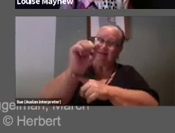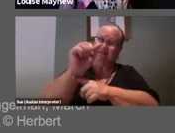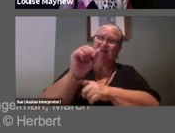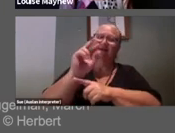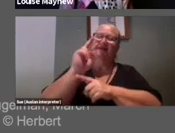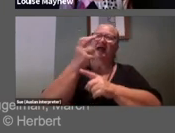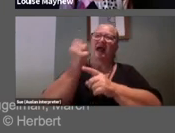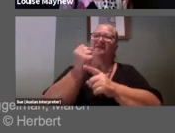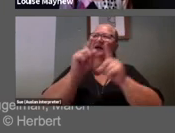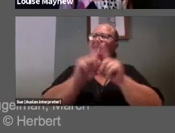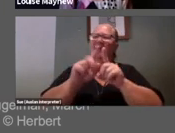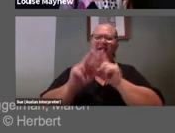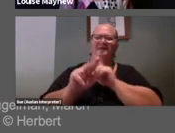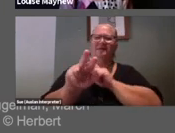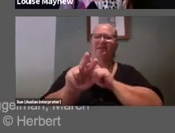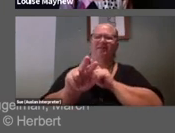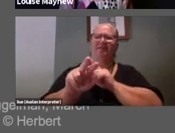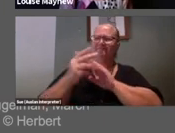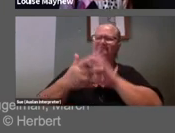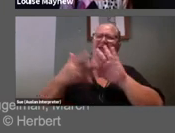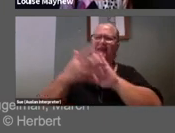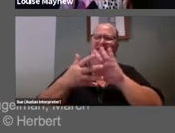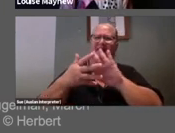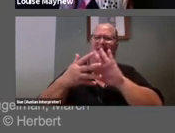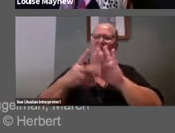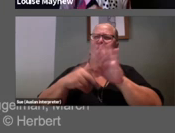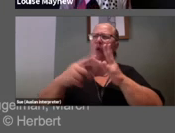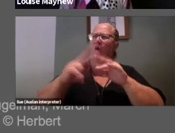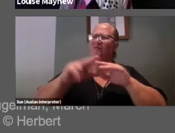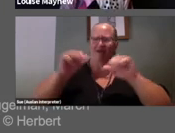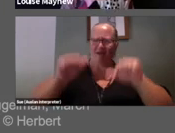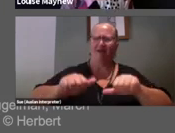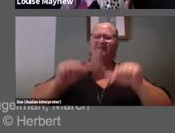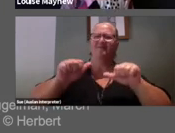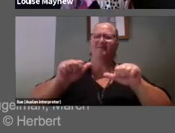of double function, of affirmation, literally